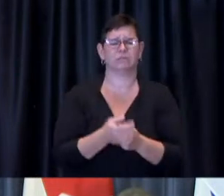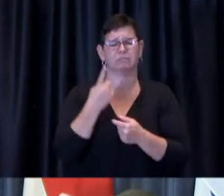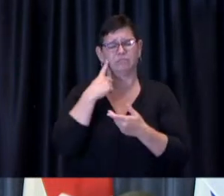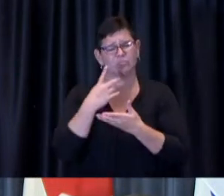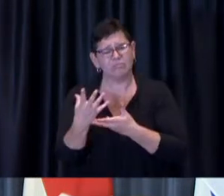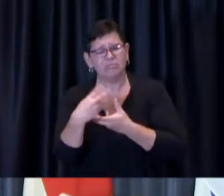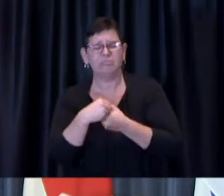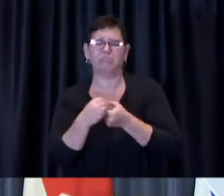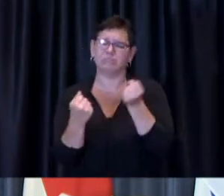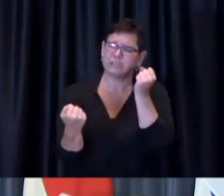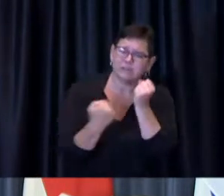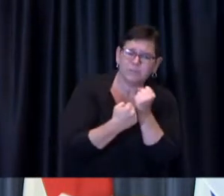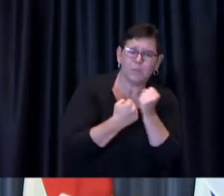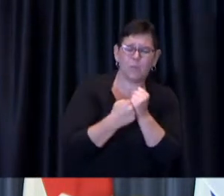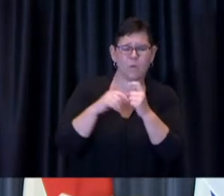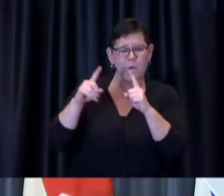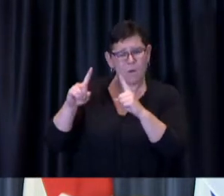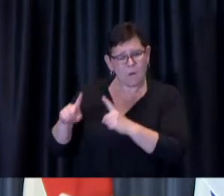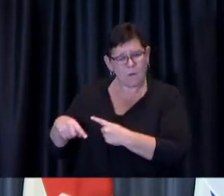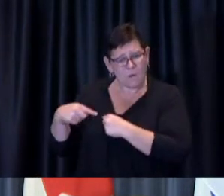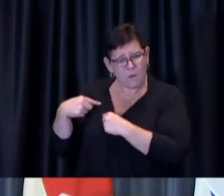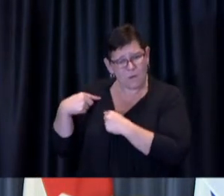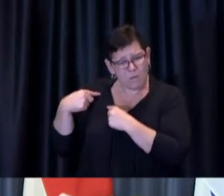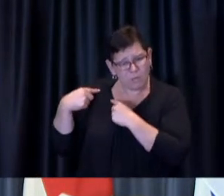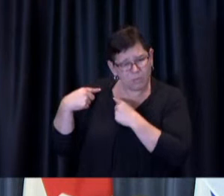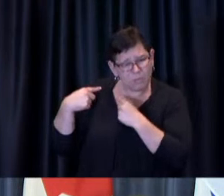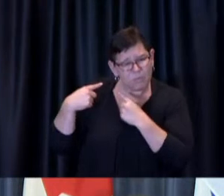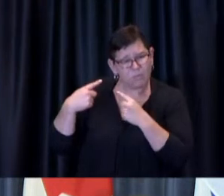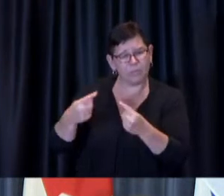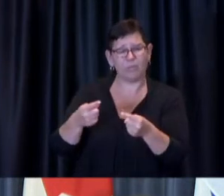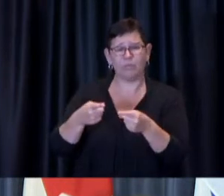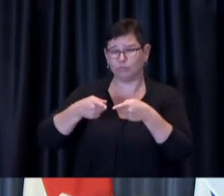through these press briefings and especially to the people of Toronto